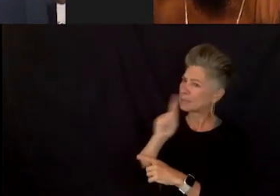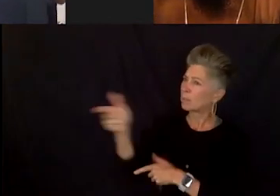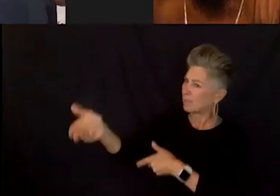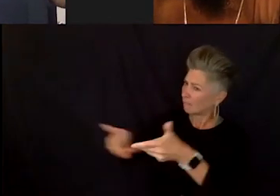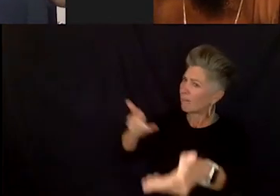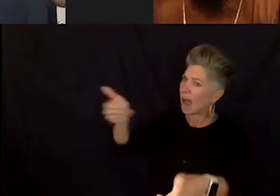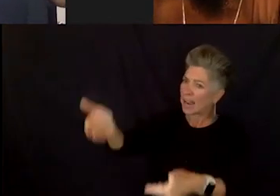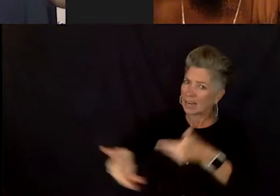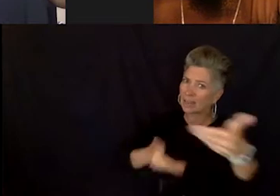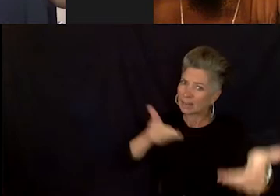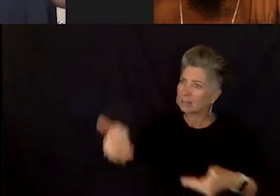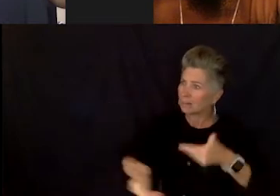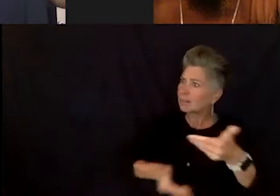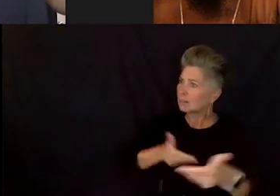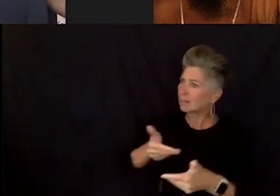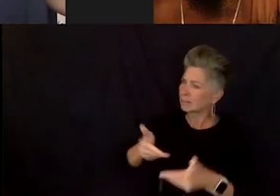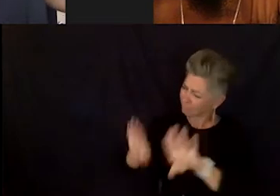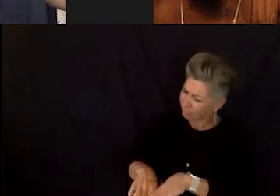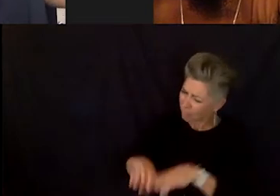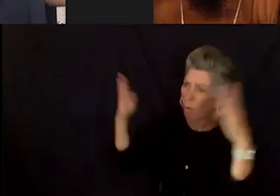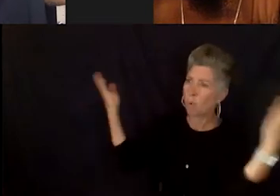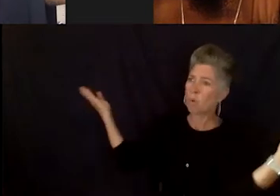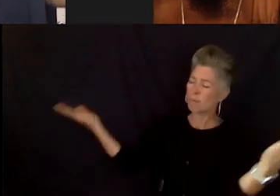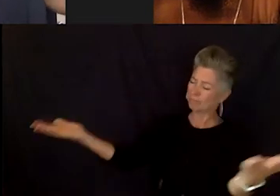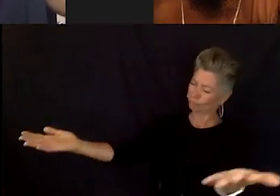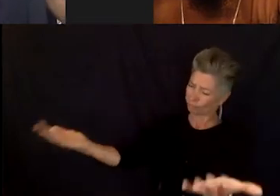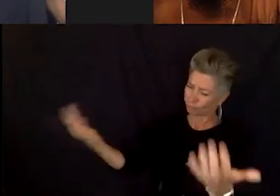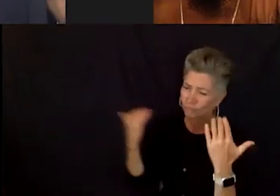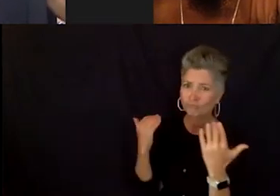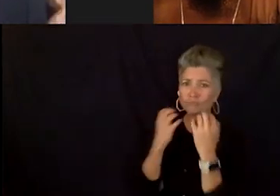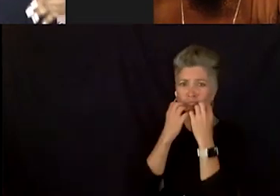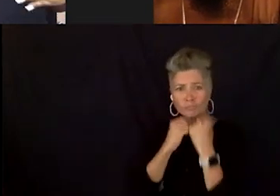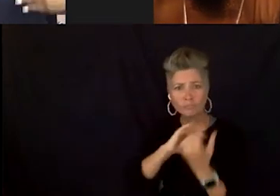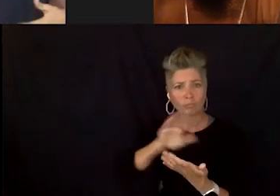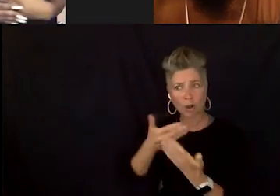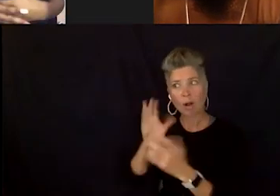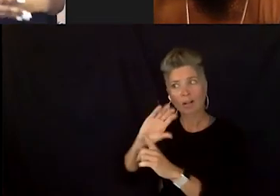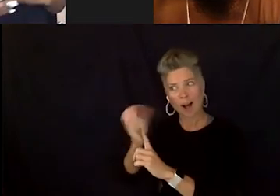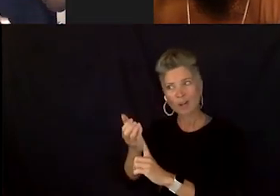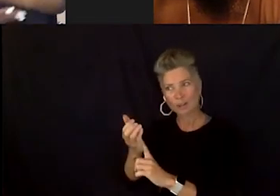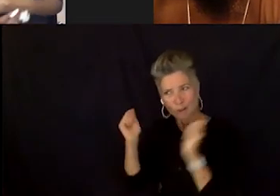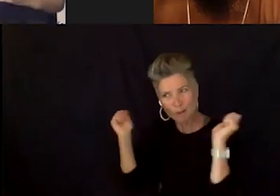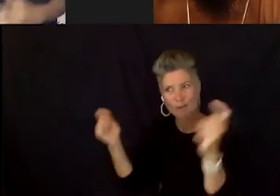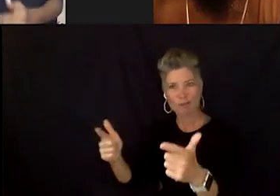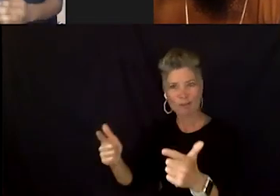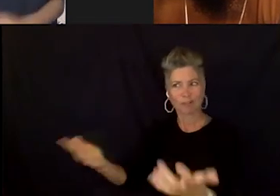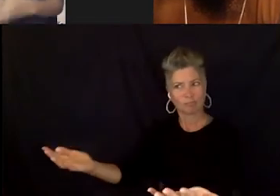Everybody's culture's a part of it. Everybody get a piece. So the only way for us to get to that point